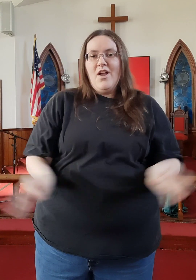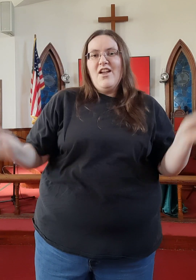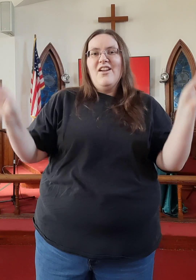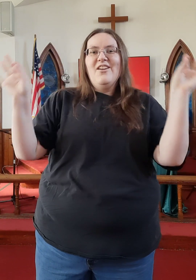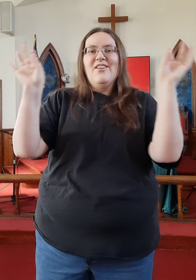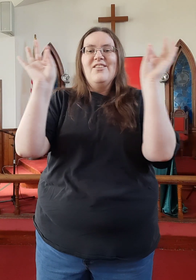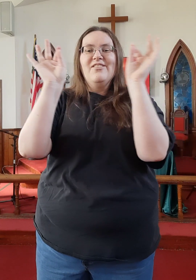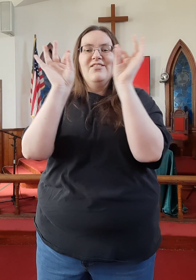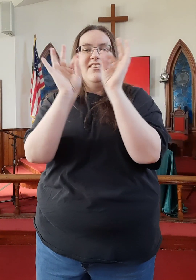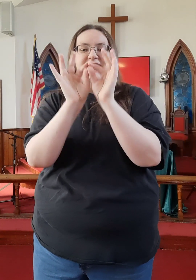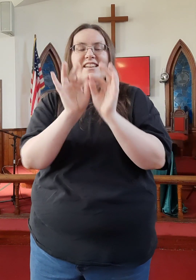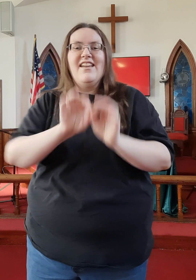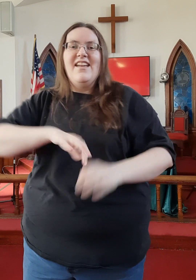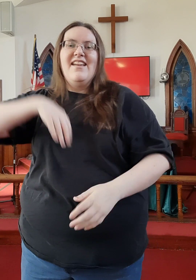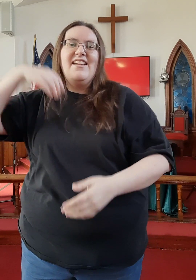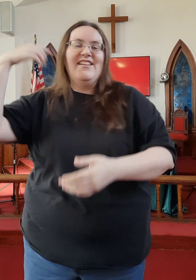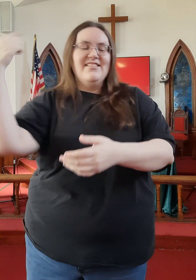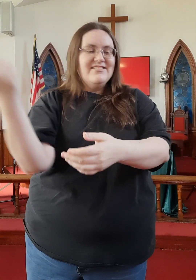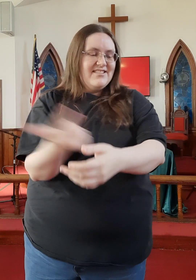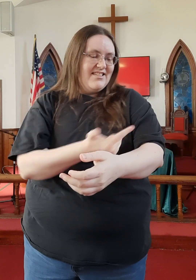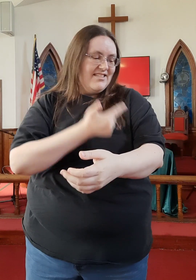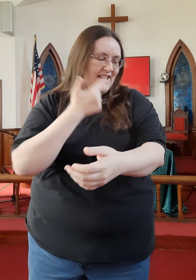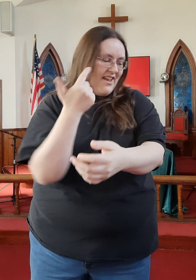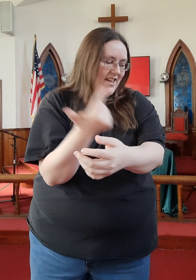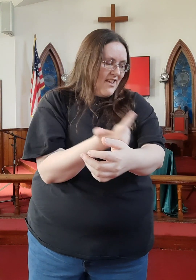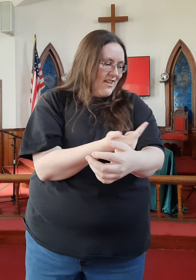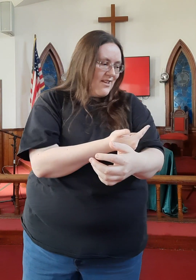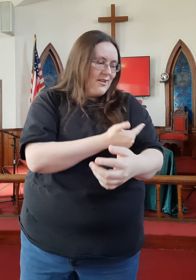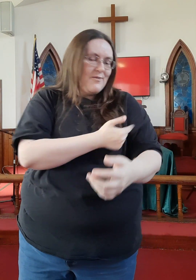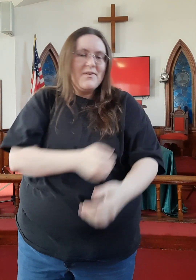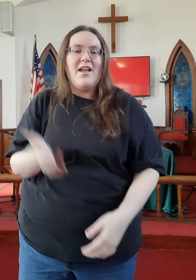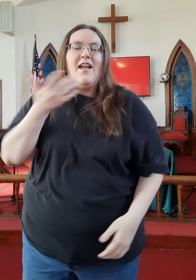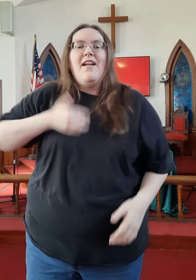Worthy is the lamb